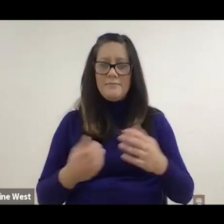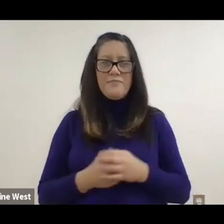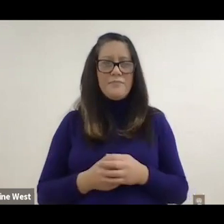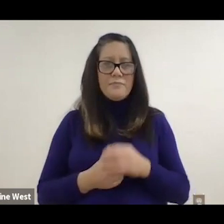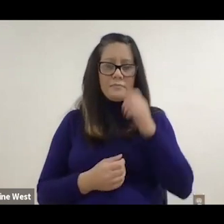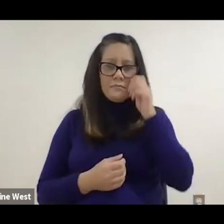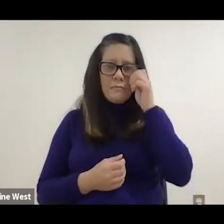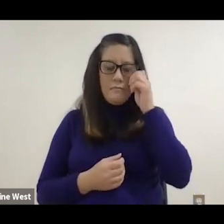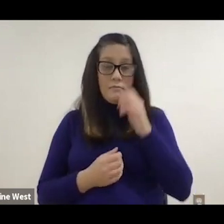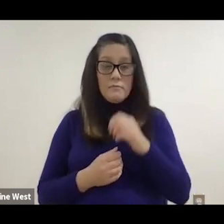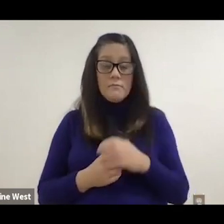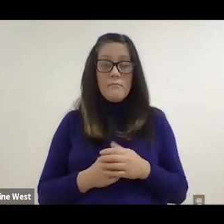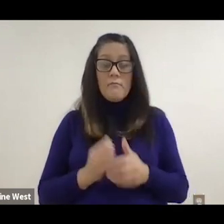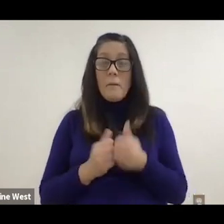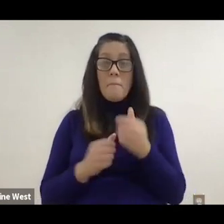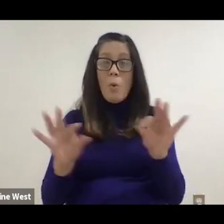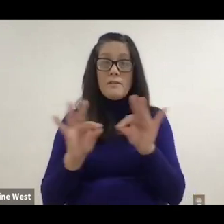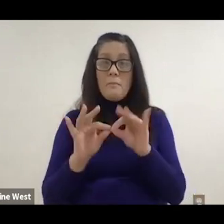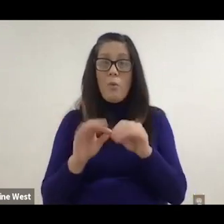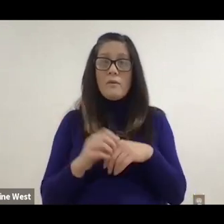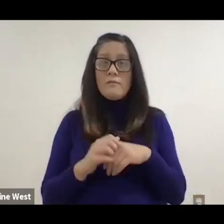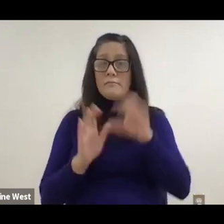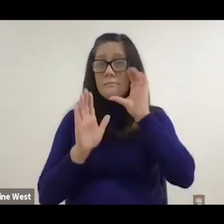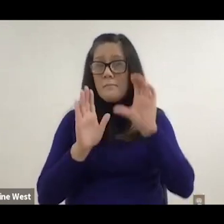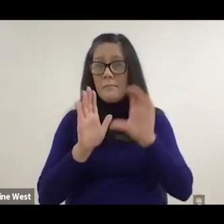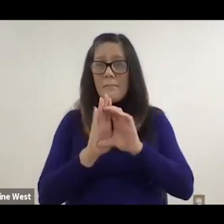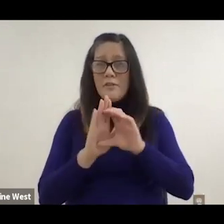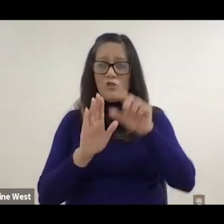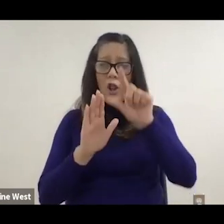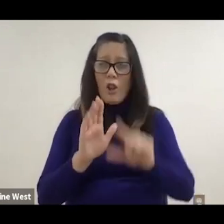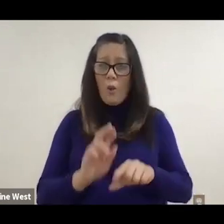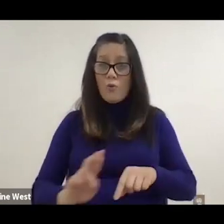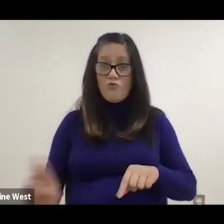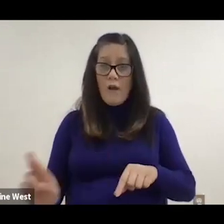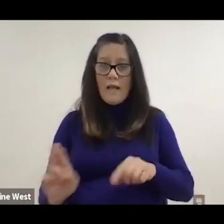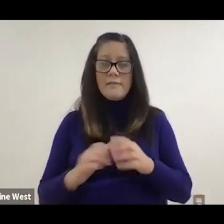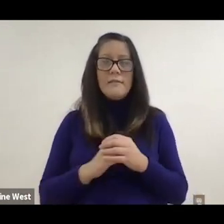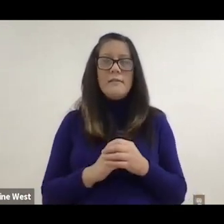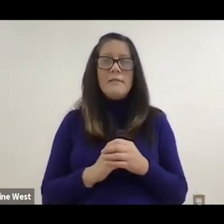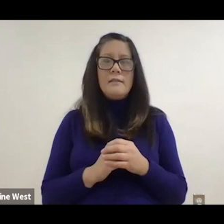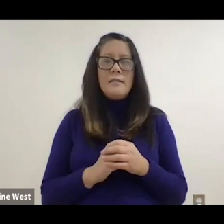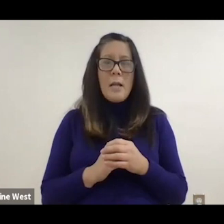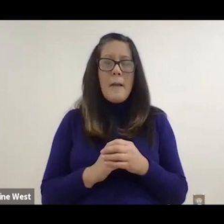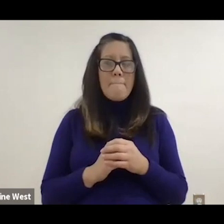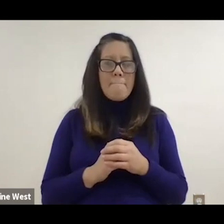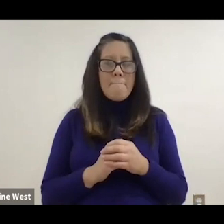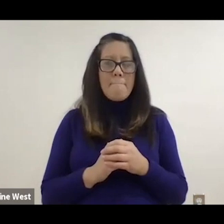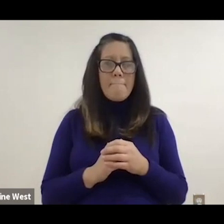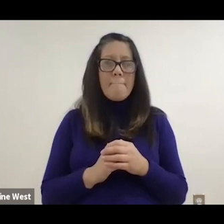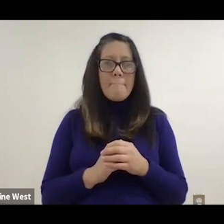tale sign of a fatigue type factor. But what's more important is the the image on the lower right,